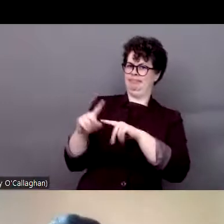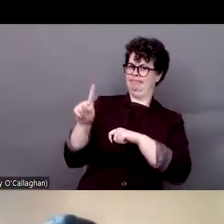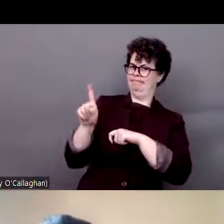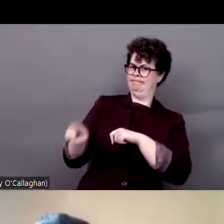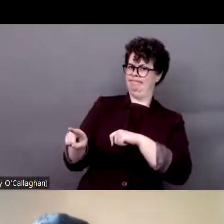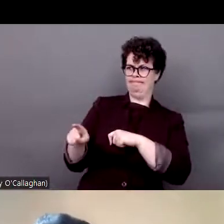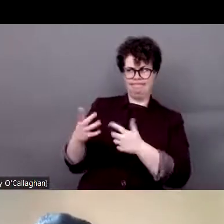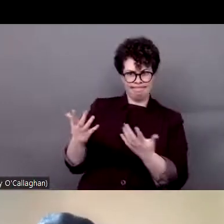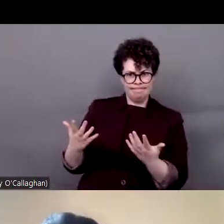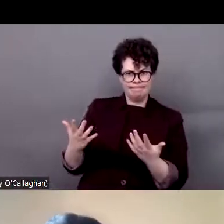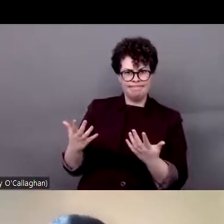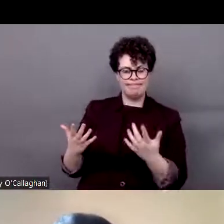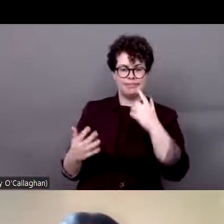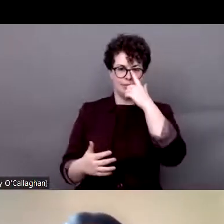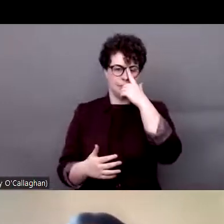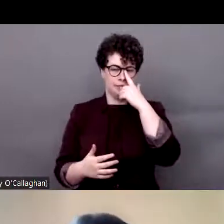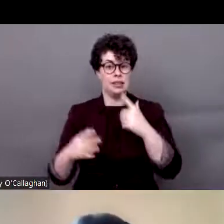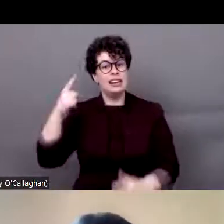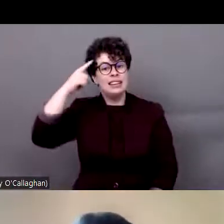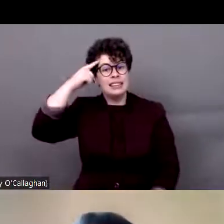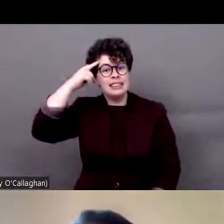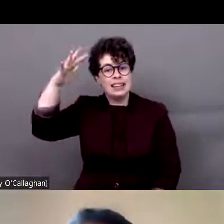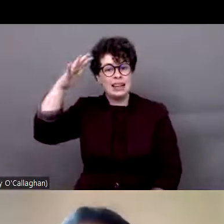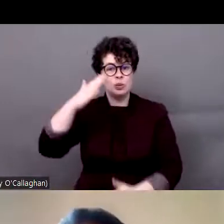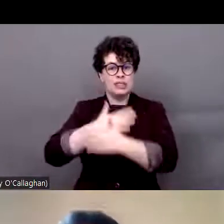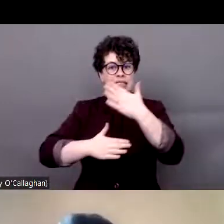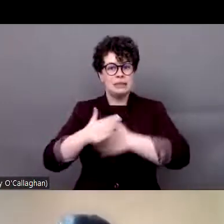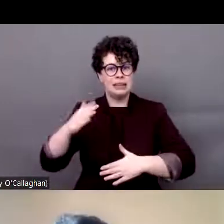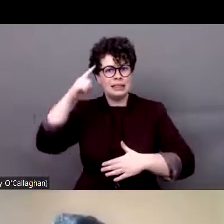Where did this intellectual disability come from? Who diagnosed